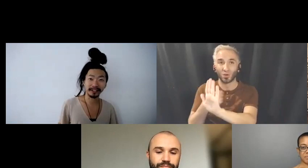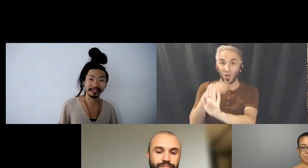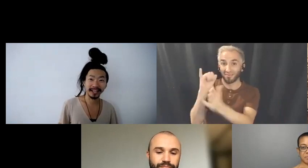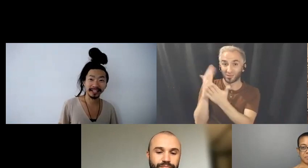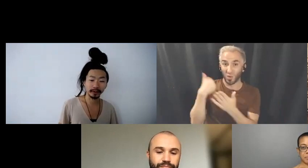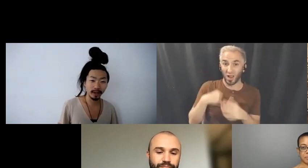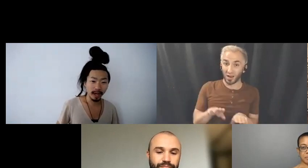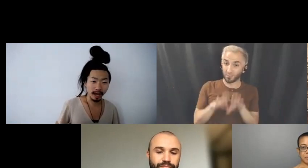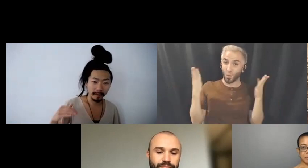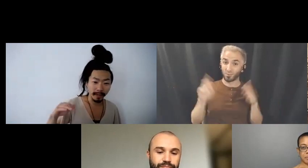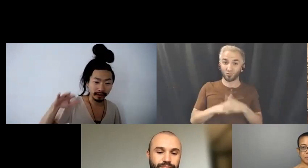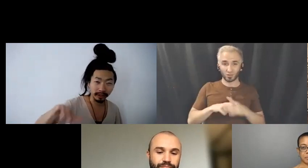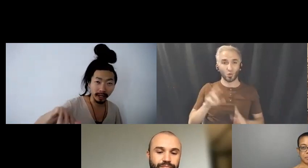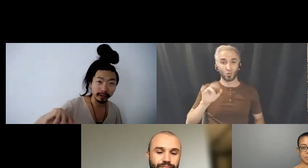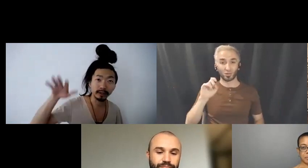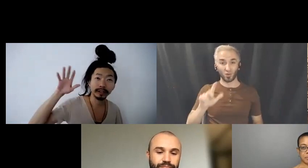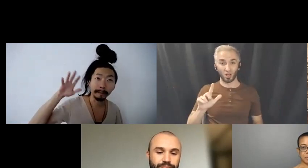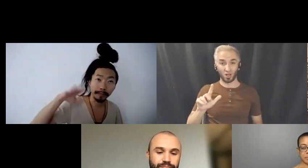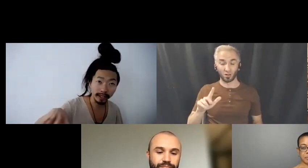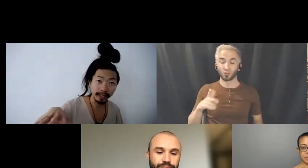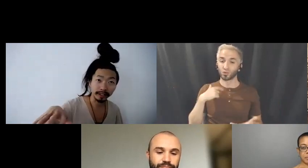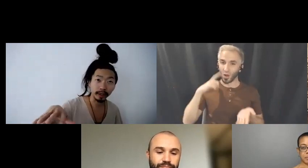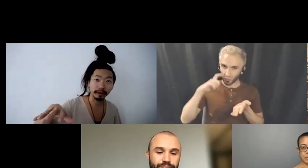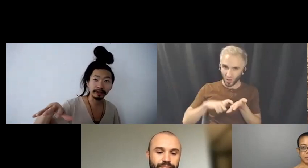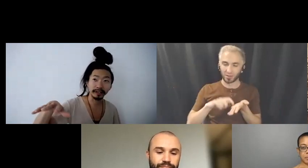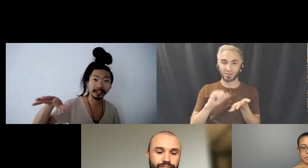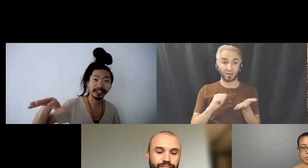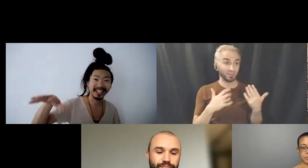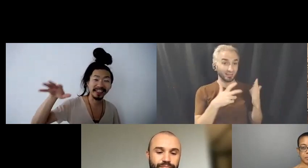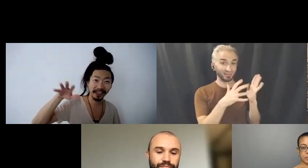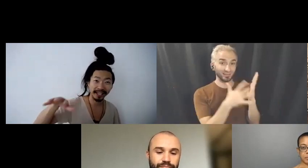that the technology is also a body as well. They're not just a thing right,